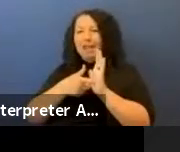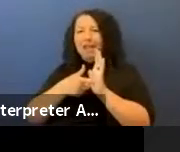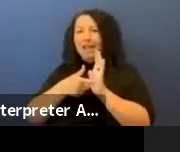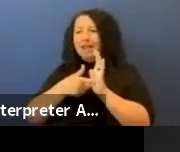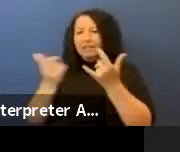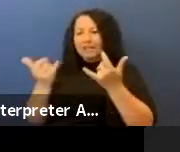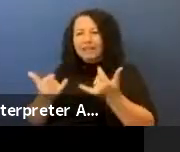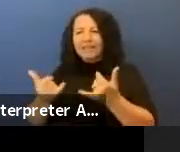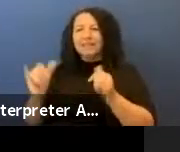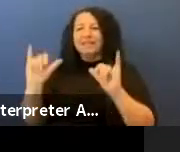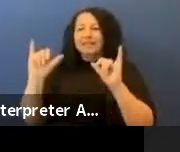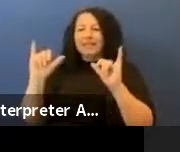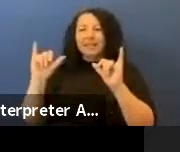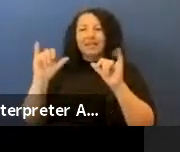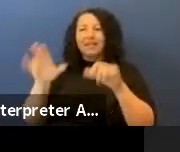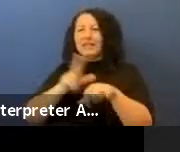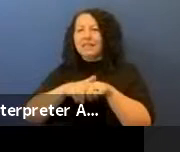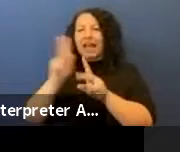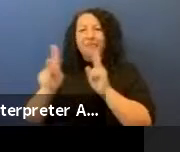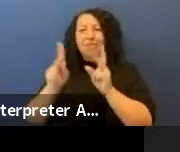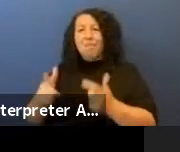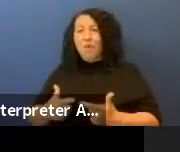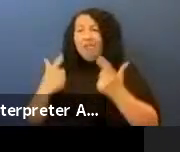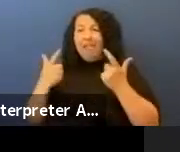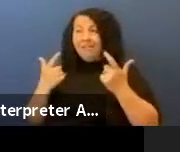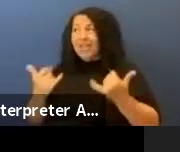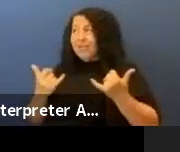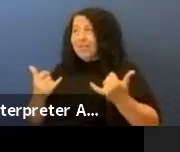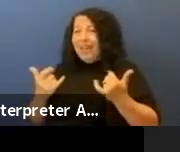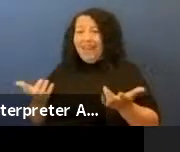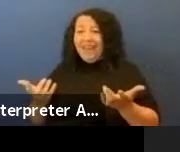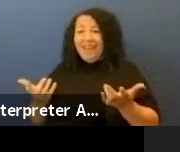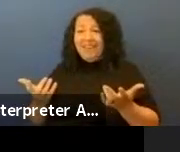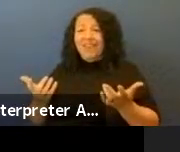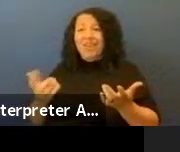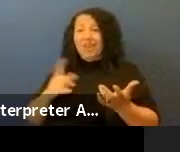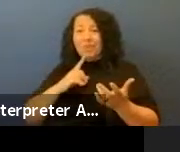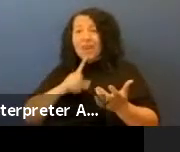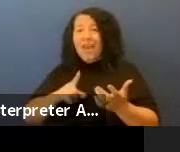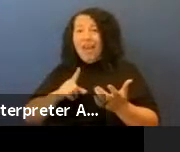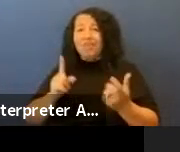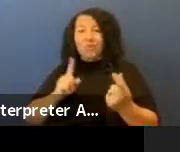Native people living today. We run into people all the time who don't know